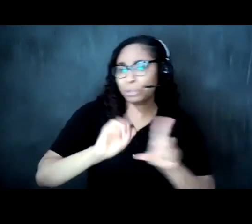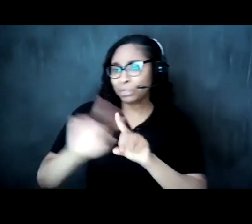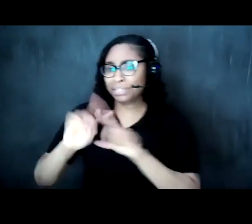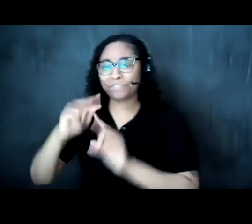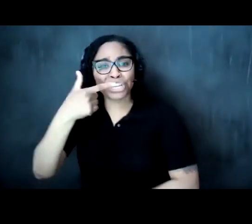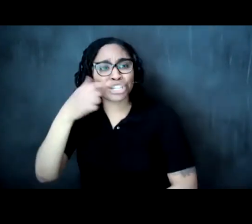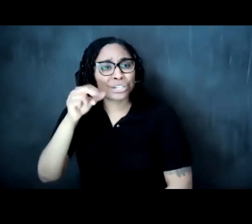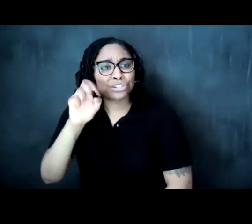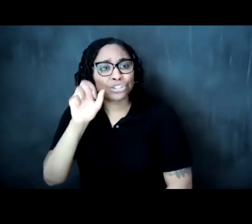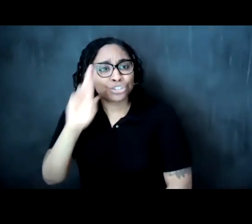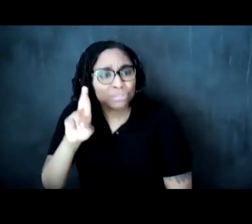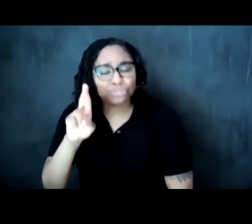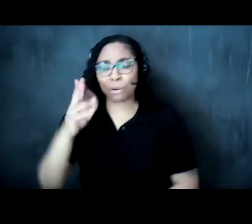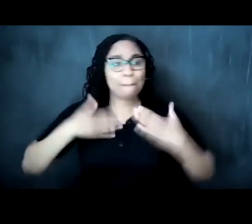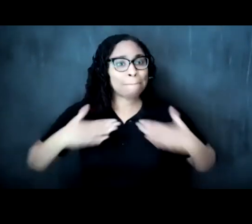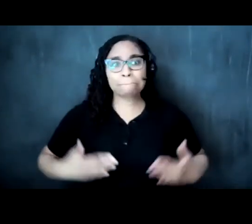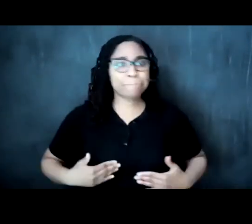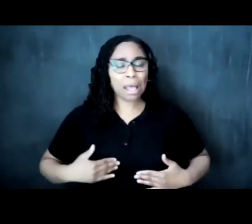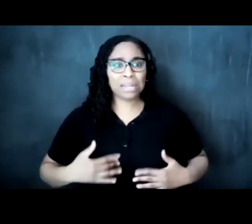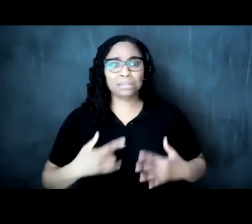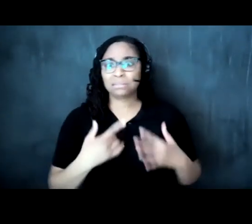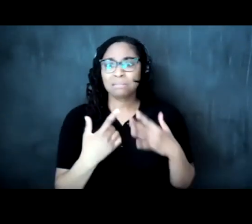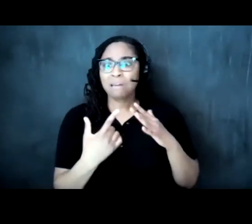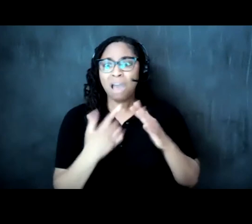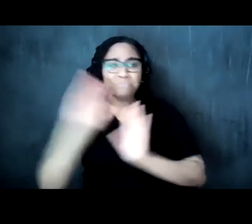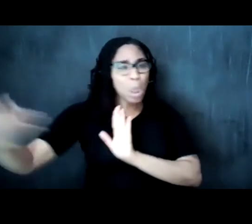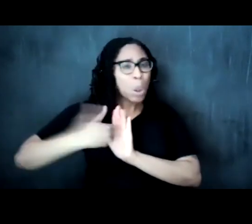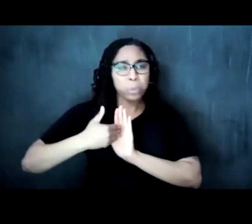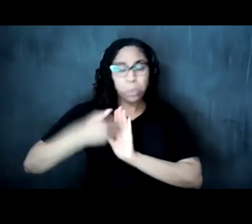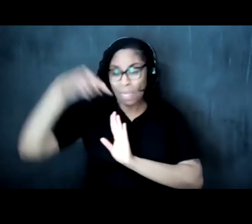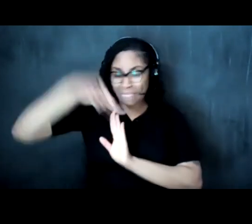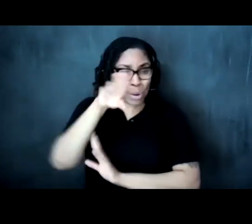have been under assault and in these united states and in particular with impunity